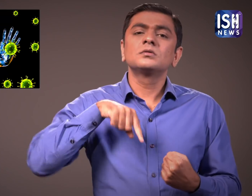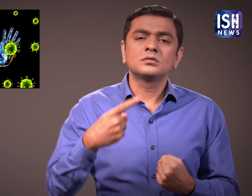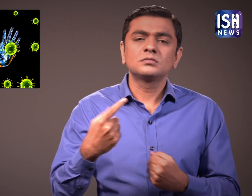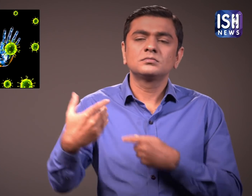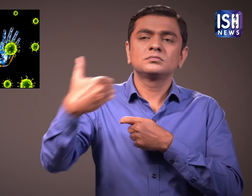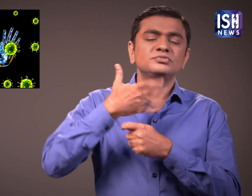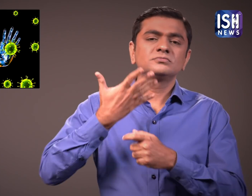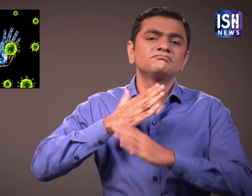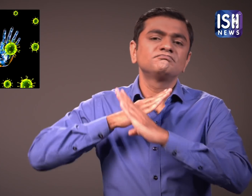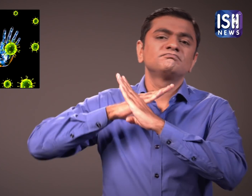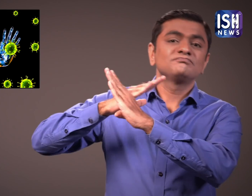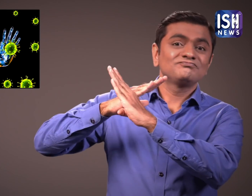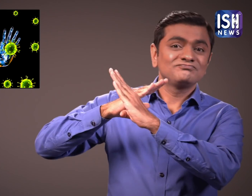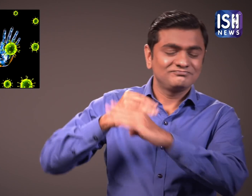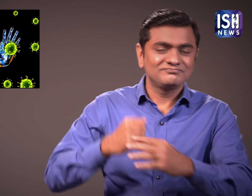These will protect you from illnesses.